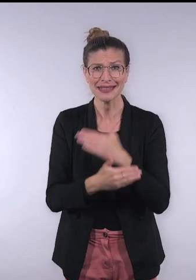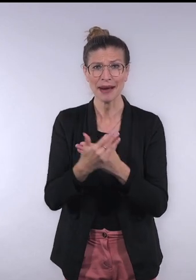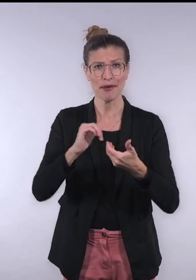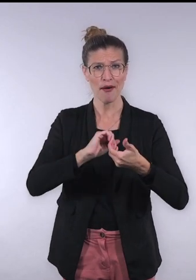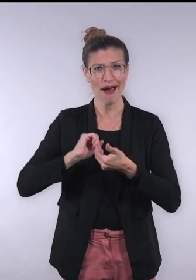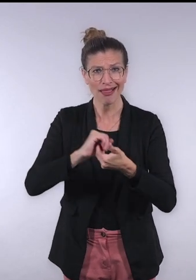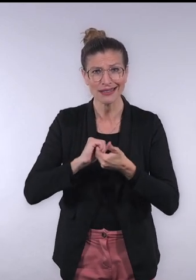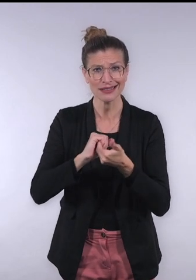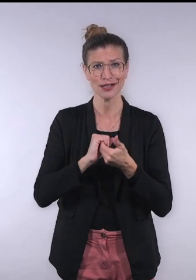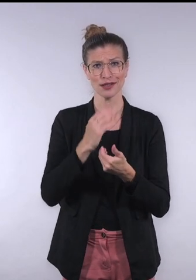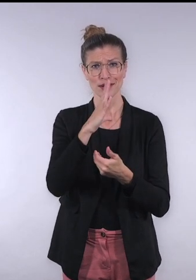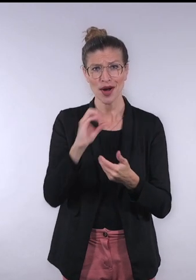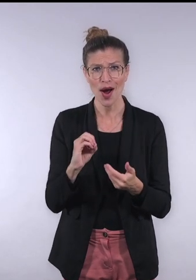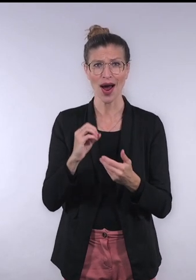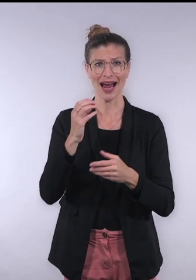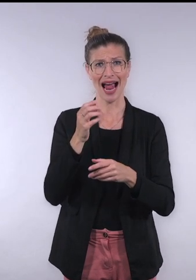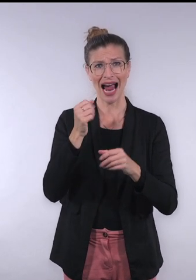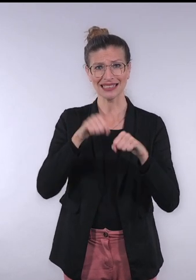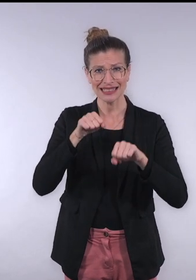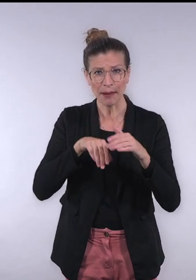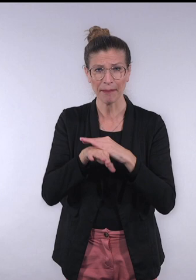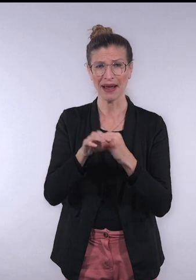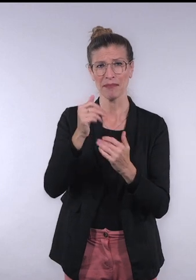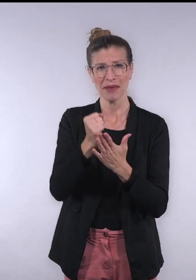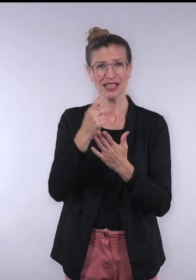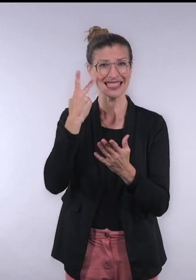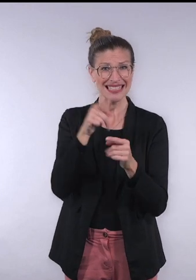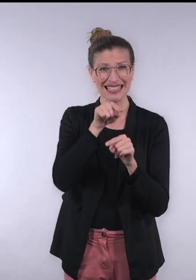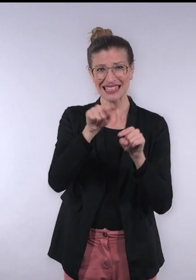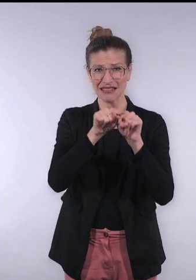three other disability organizations to co-design an accessible AT passport